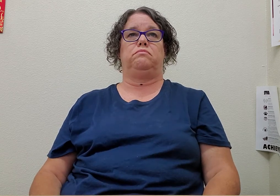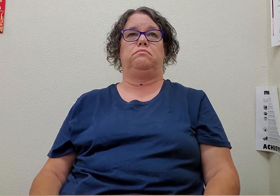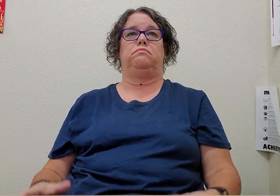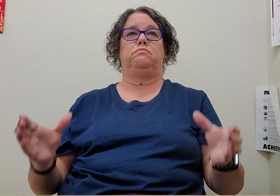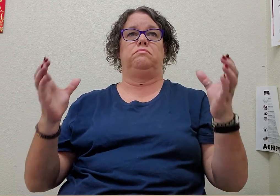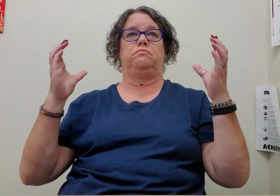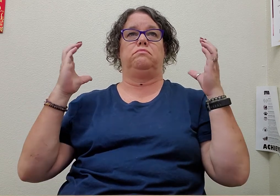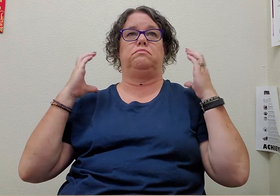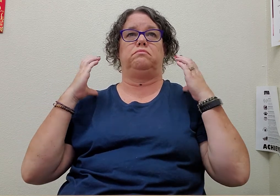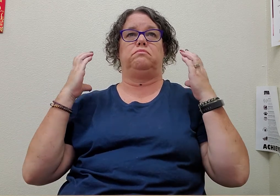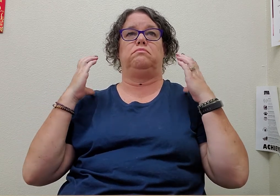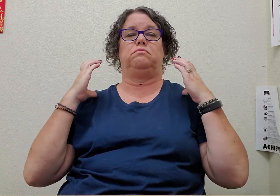backpack (1)